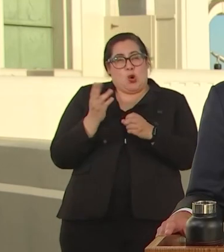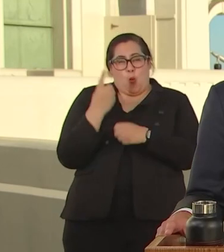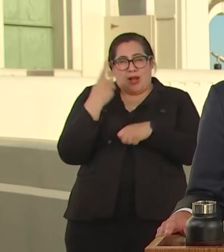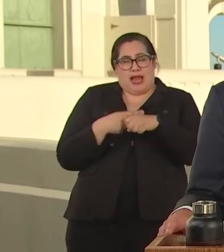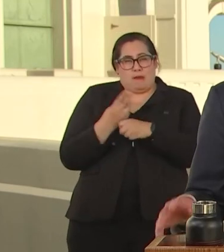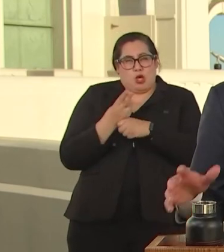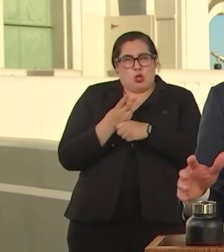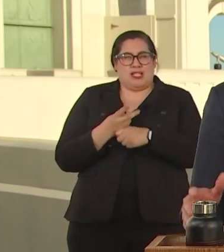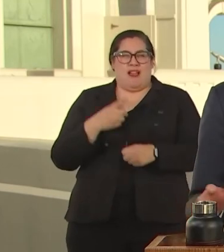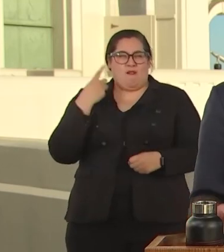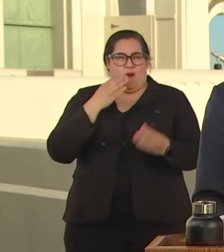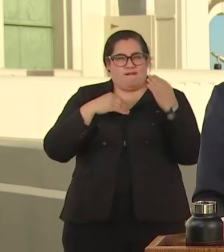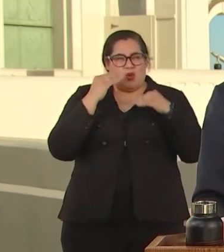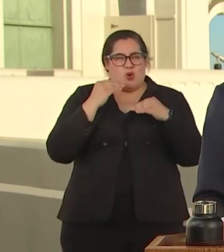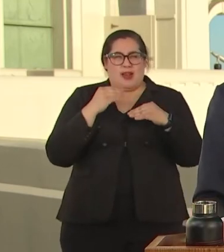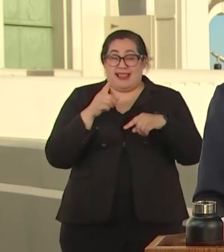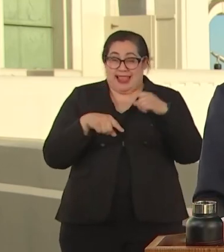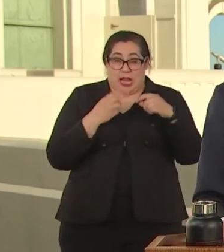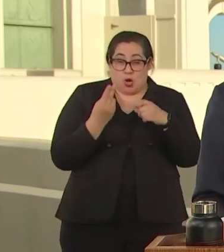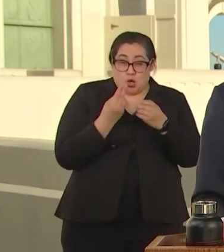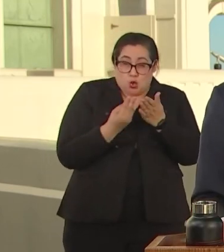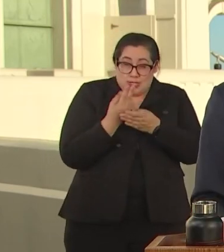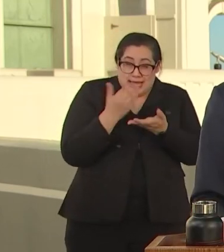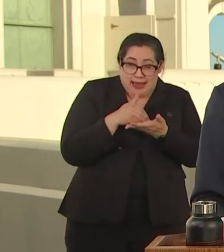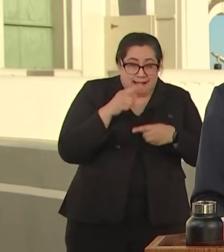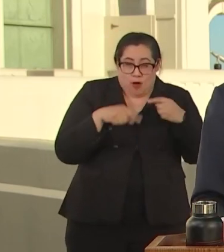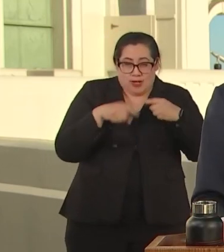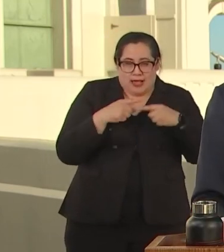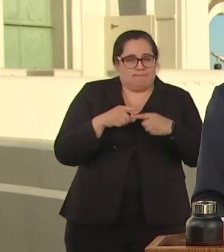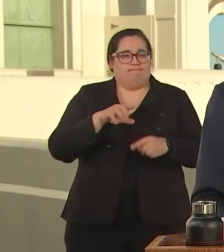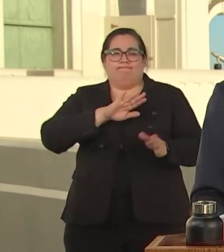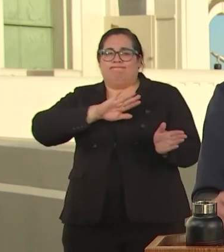USED OR RECYCLED.